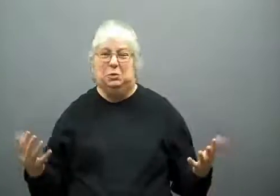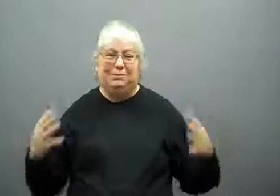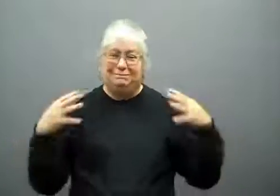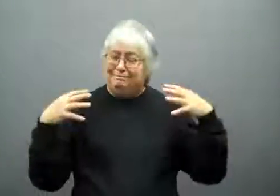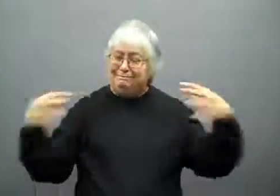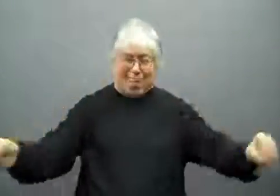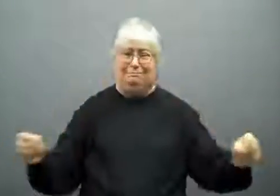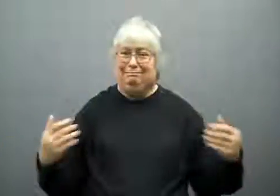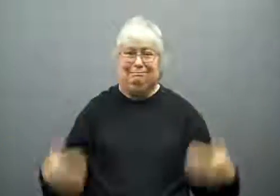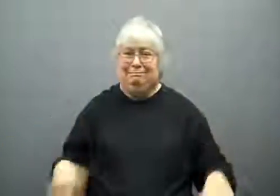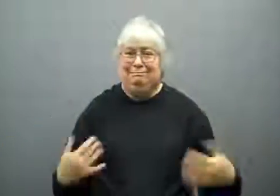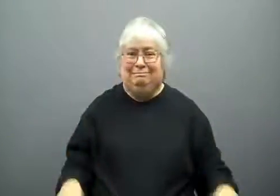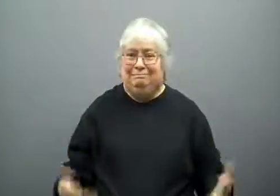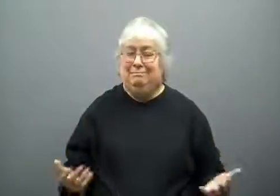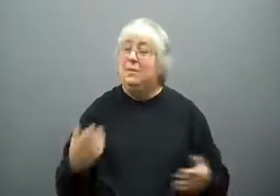That caused power outages.